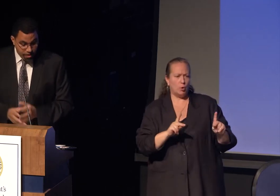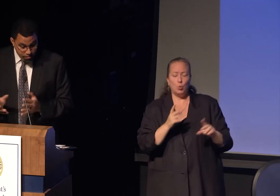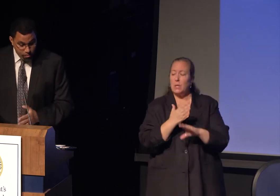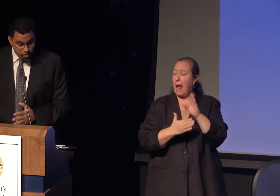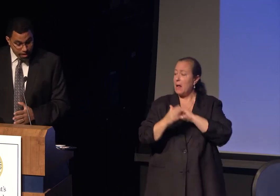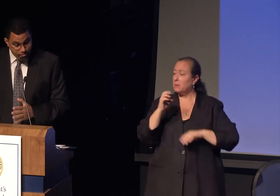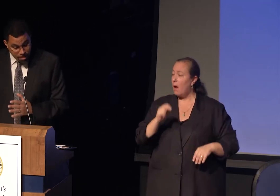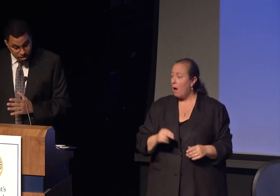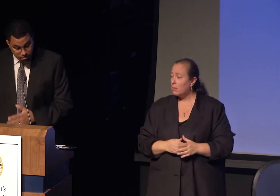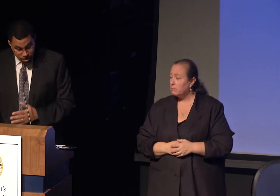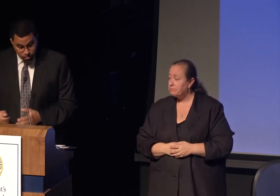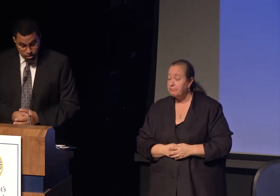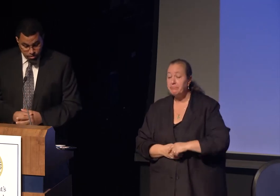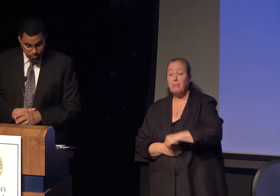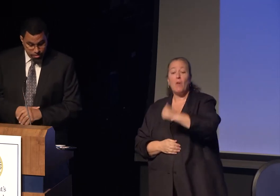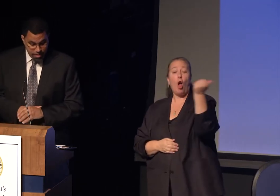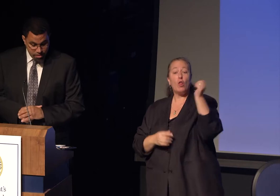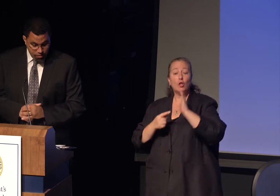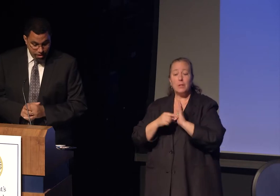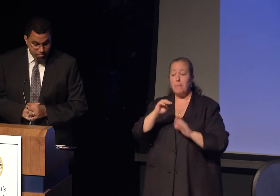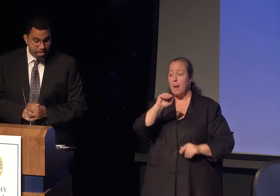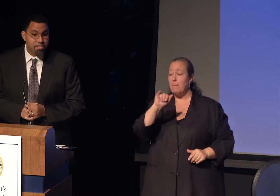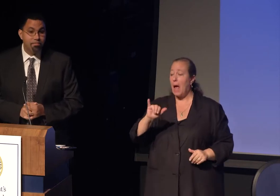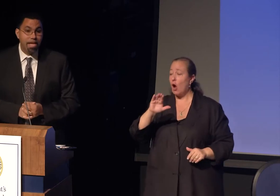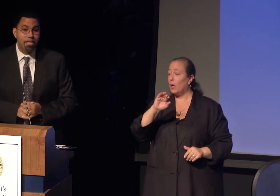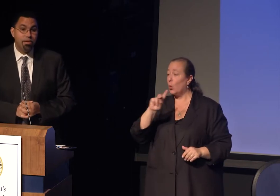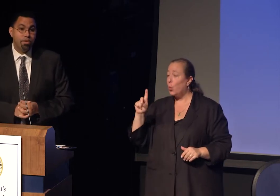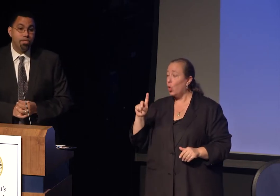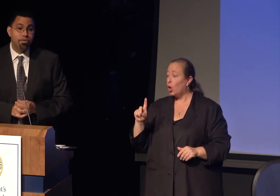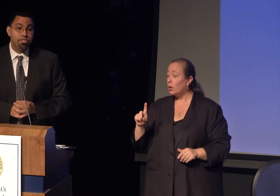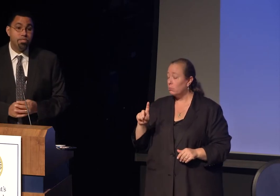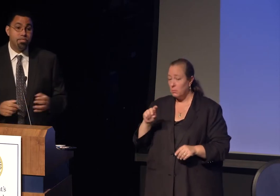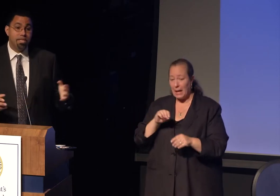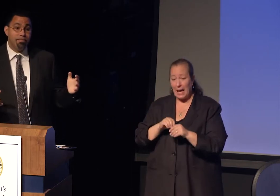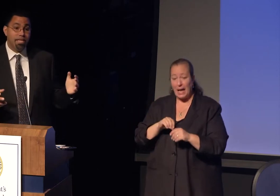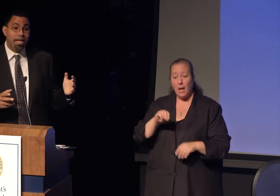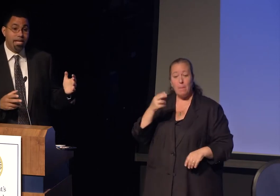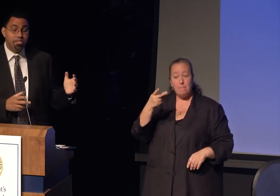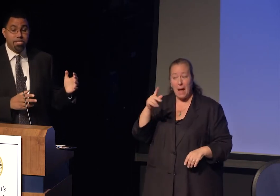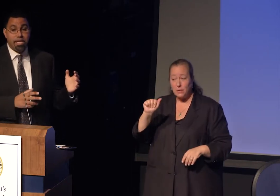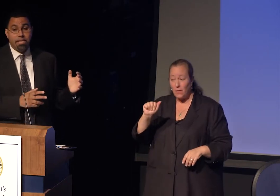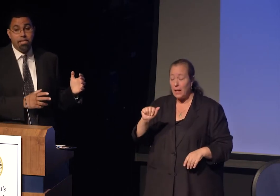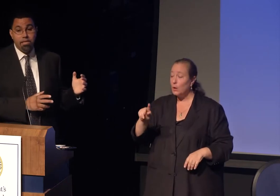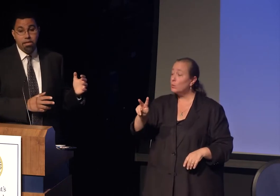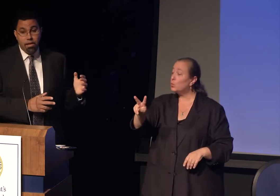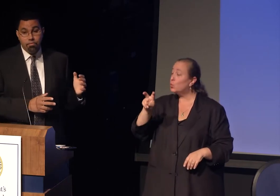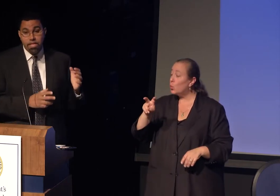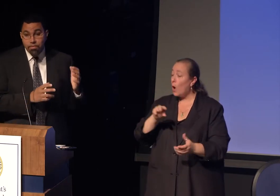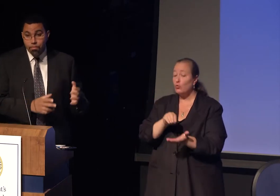The work at Marywood University, in Scranton, Pa, where 200 students have engaged in relief work